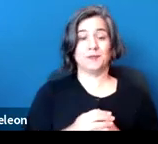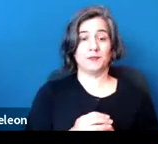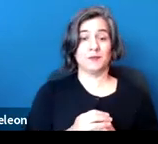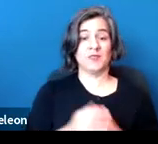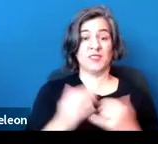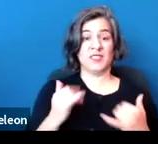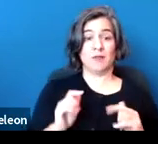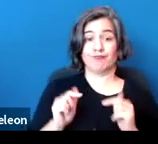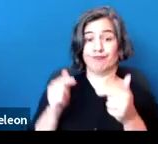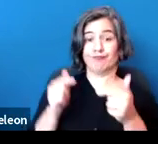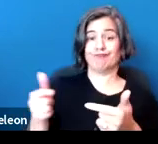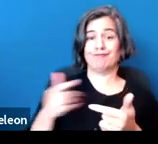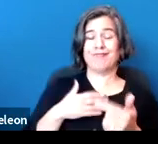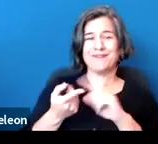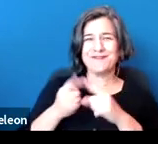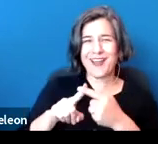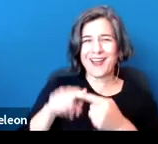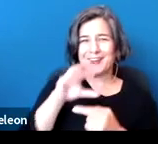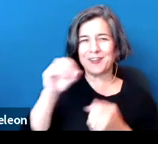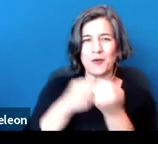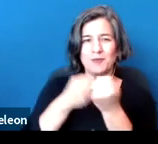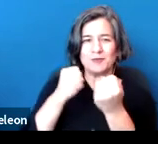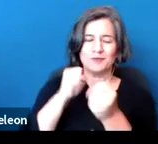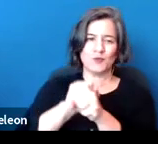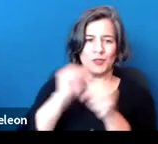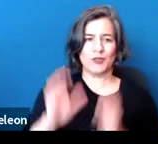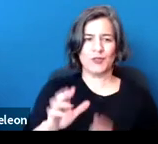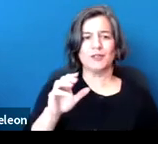over to my friend and colleague, Linda Kilb, to start us off.